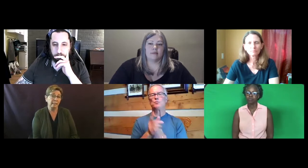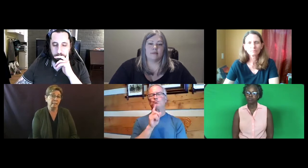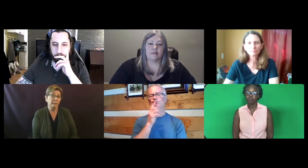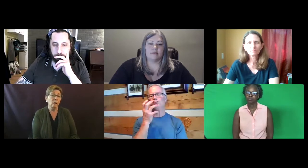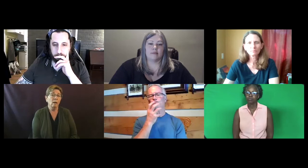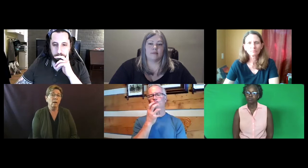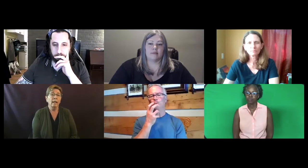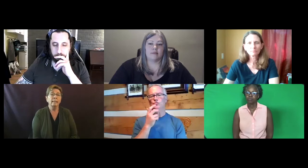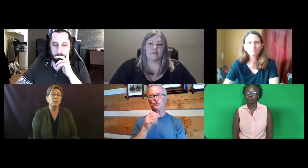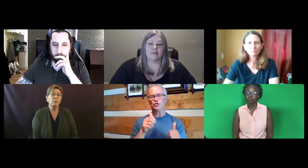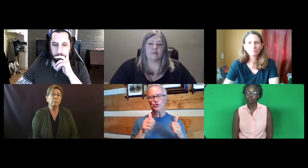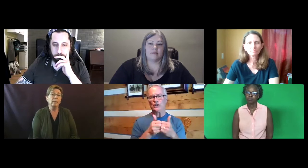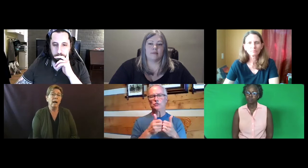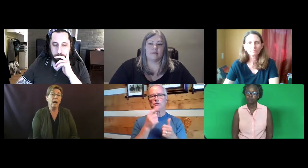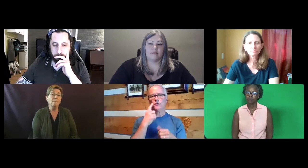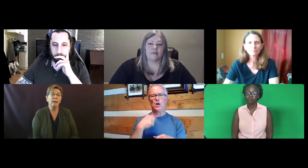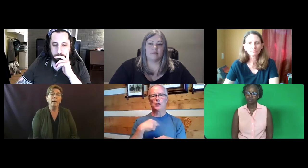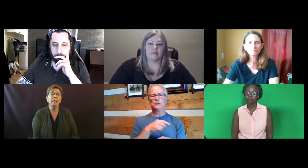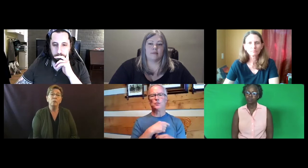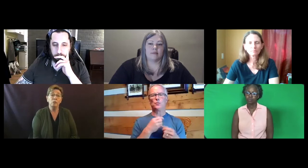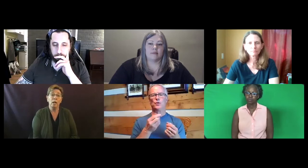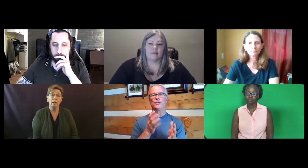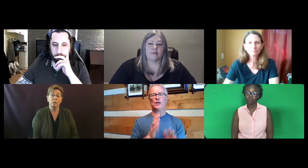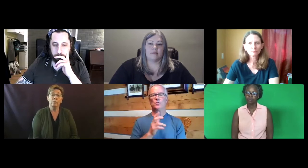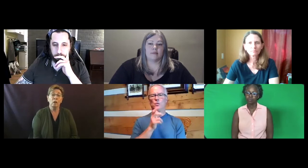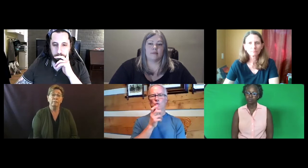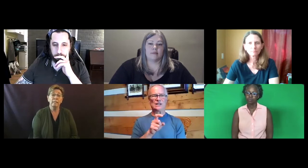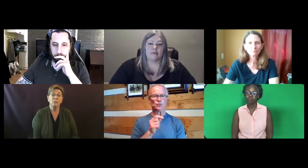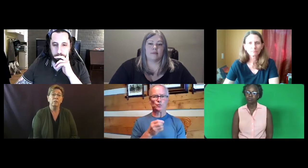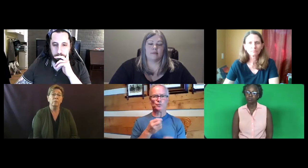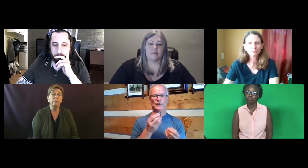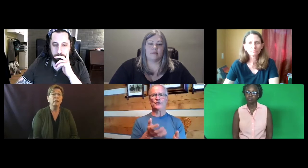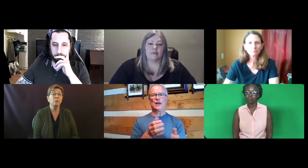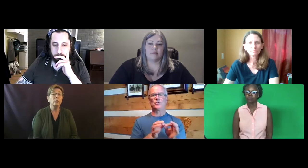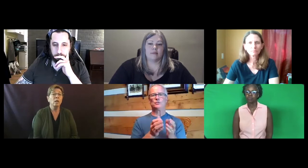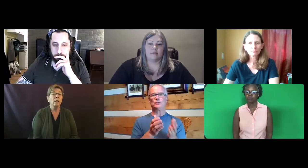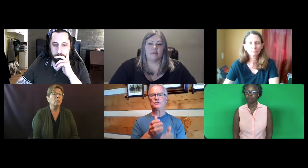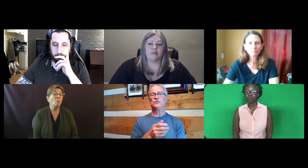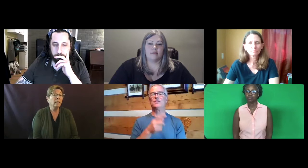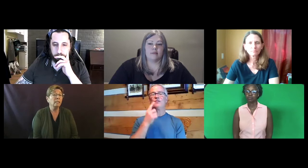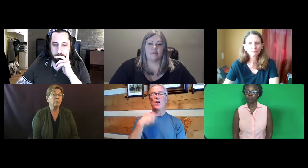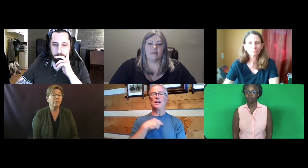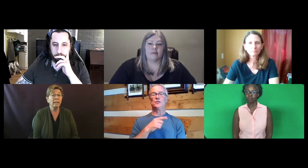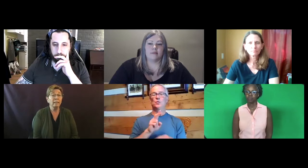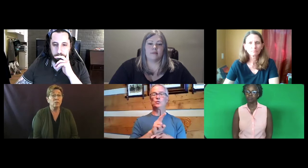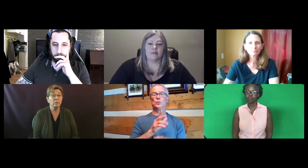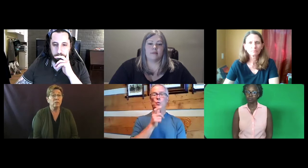This has really become a huge challenge for all of us service providers in wanting to provide these services.